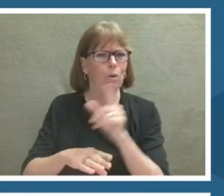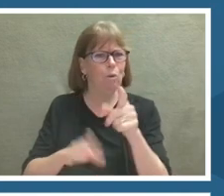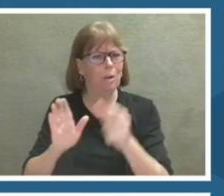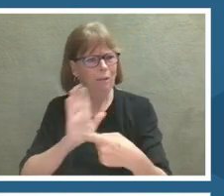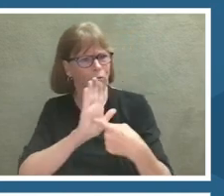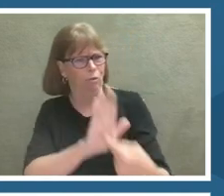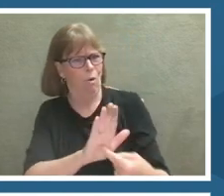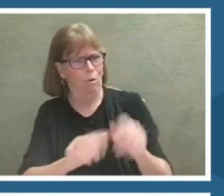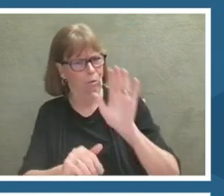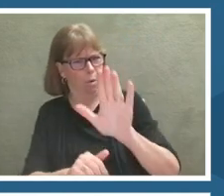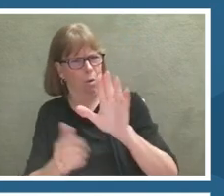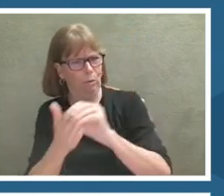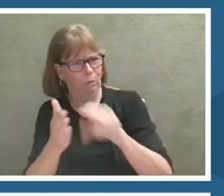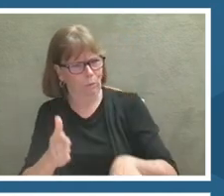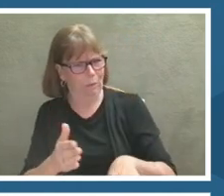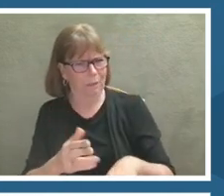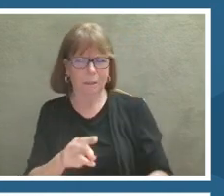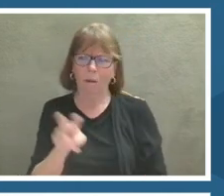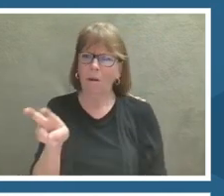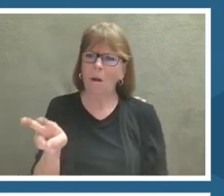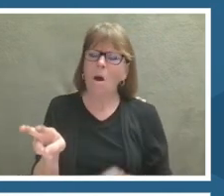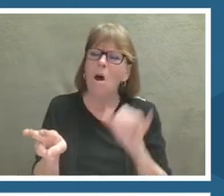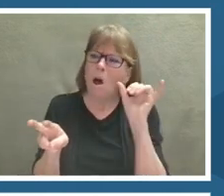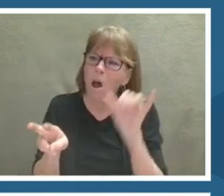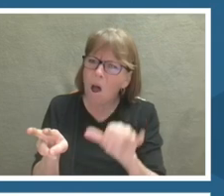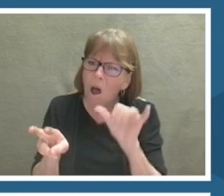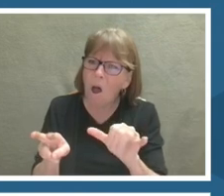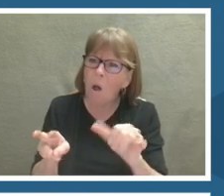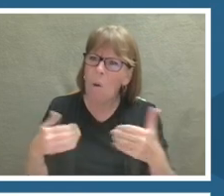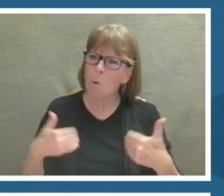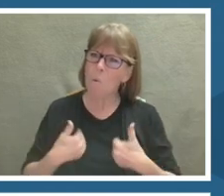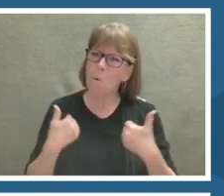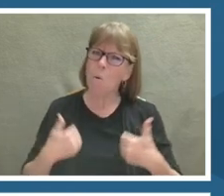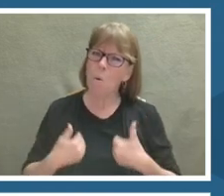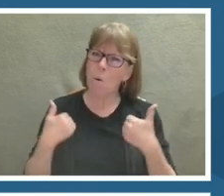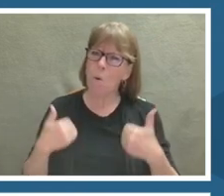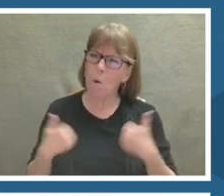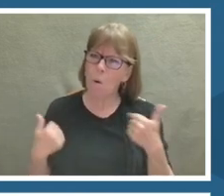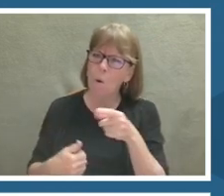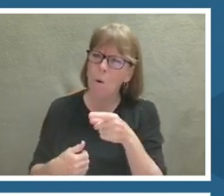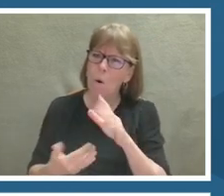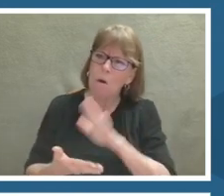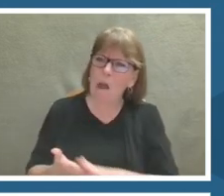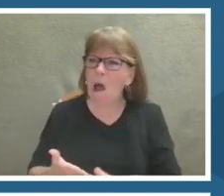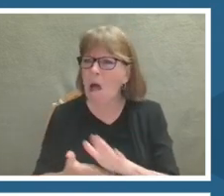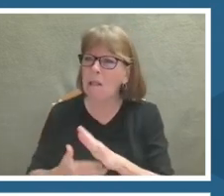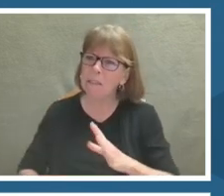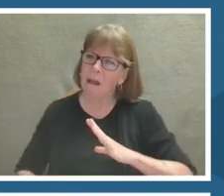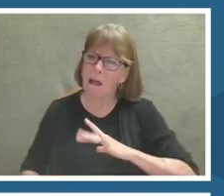to see that there are these young, college-age students doing these impactful science.